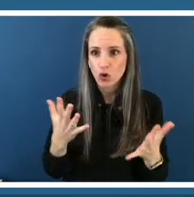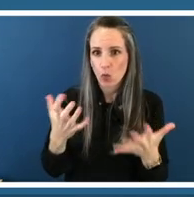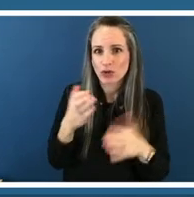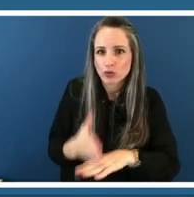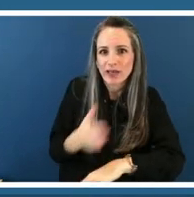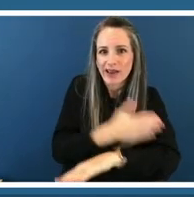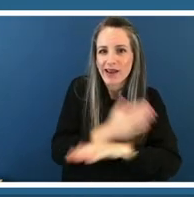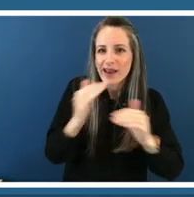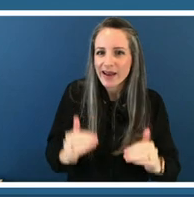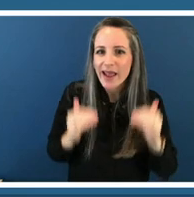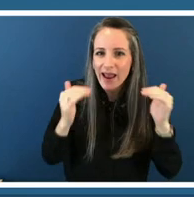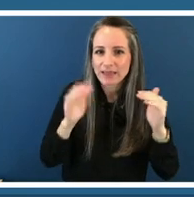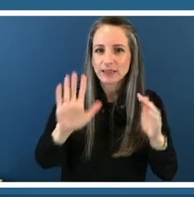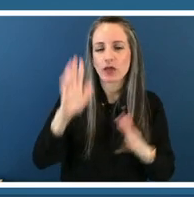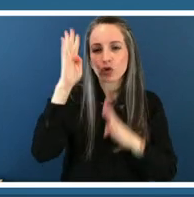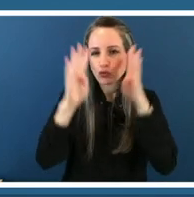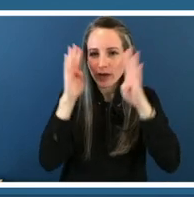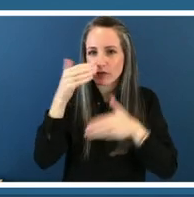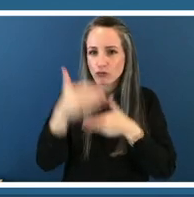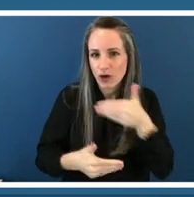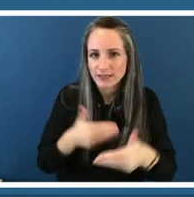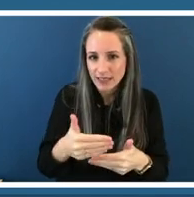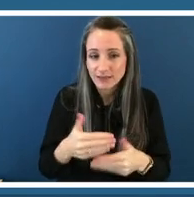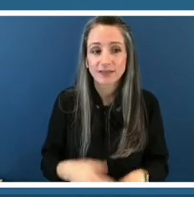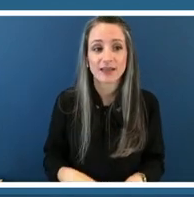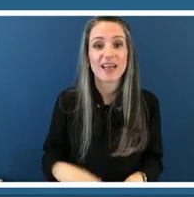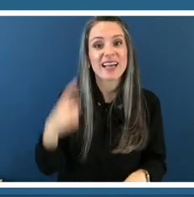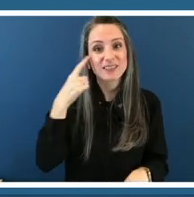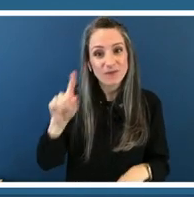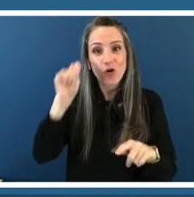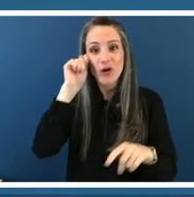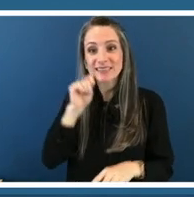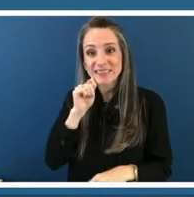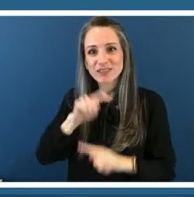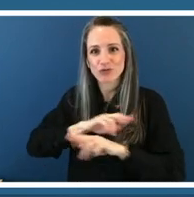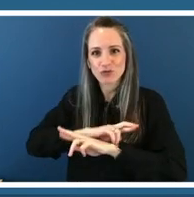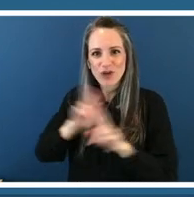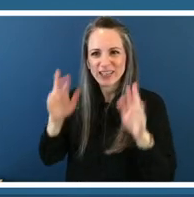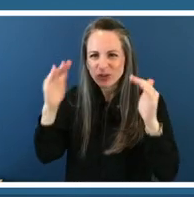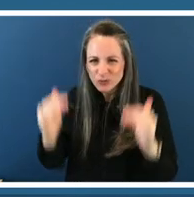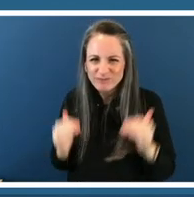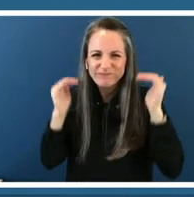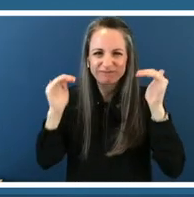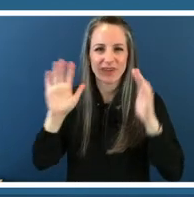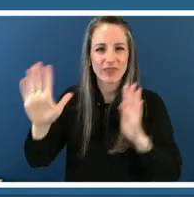created for teens who are ready to take their skills to the next level